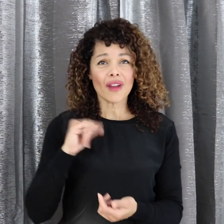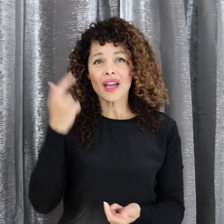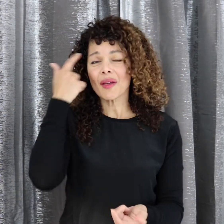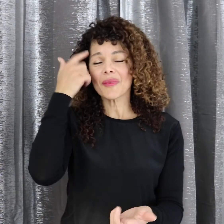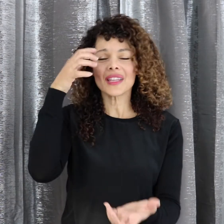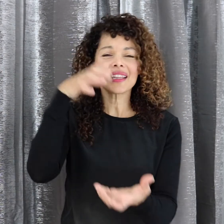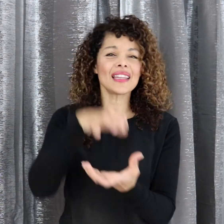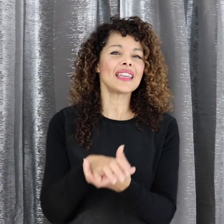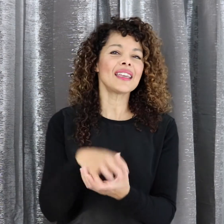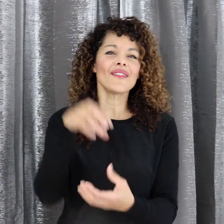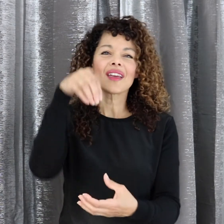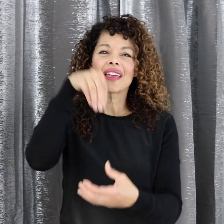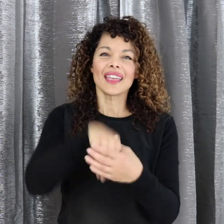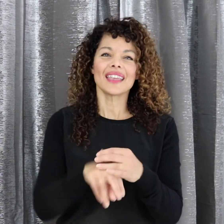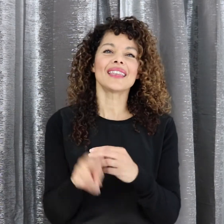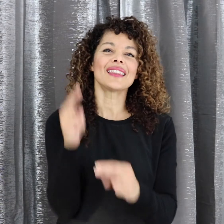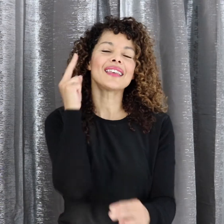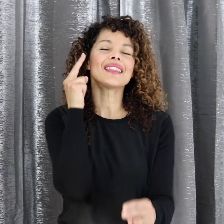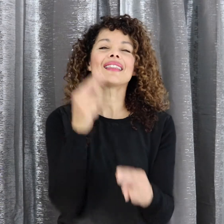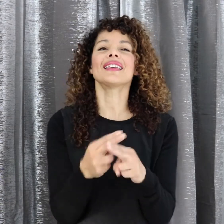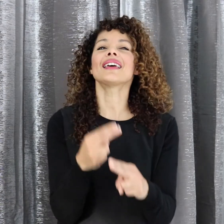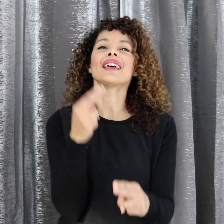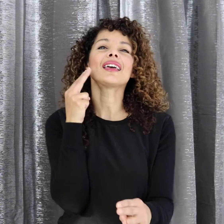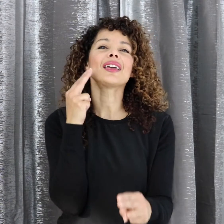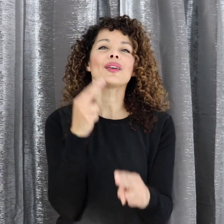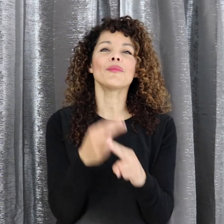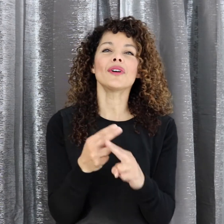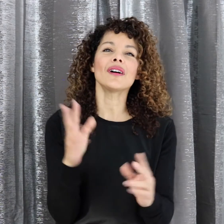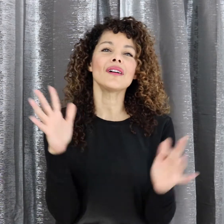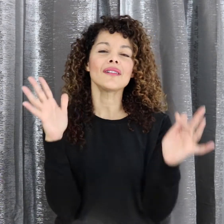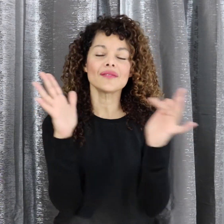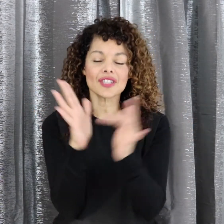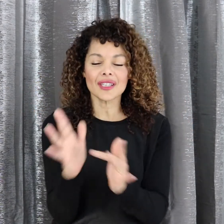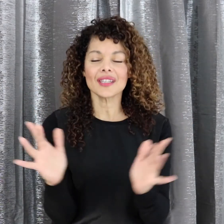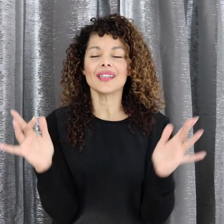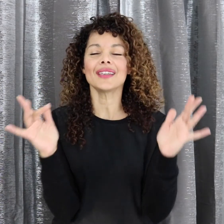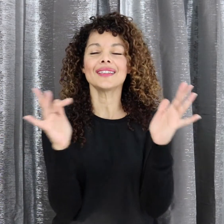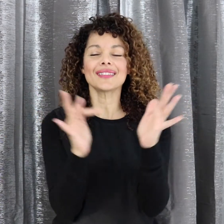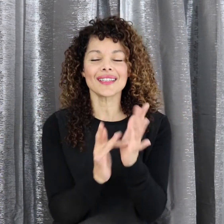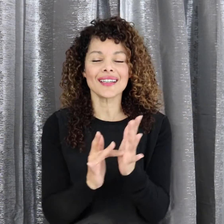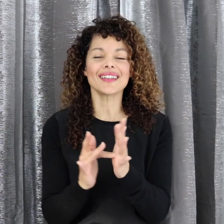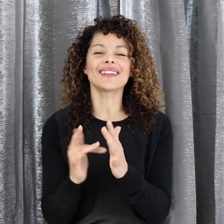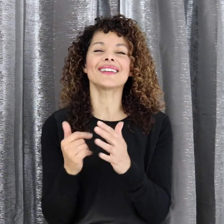For I believe in the name of Jesus